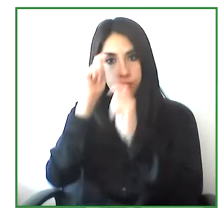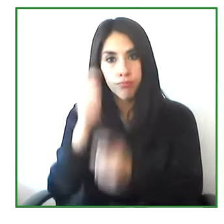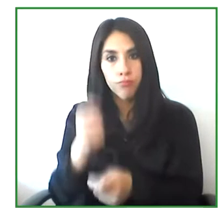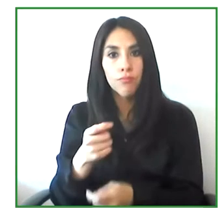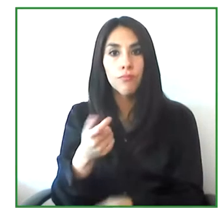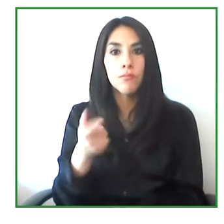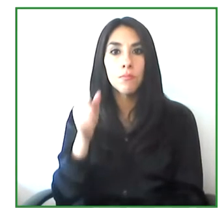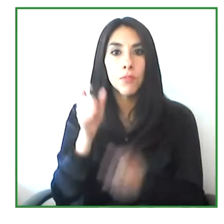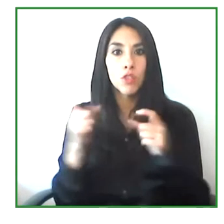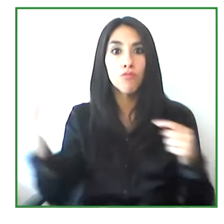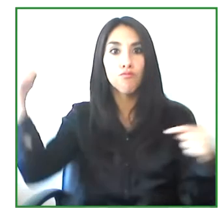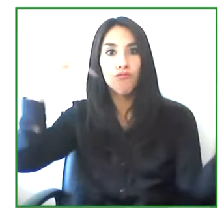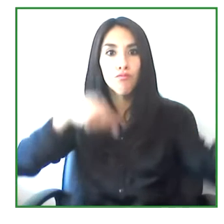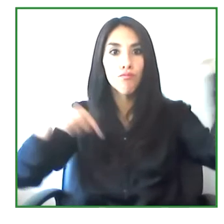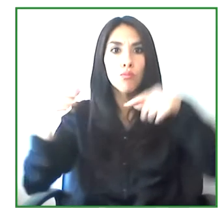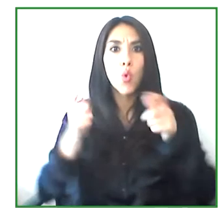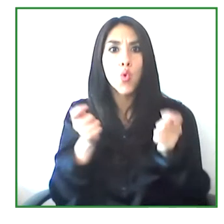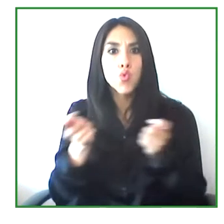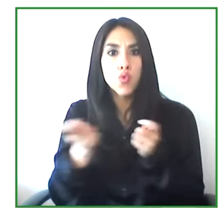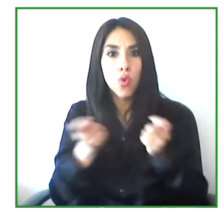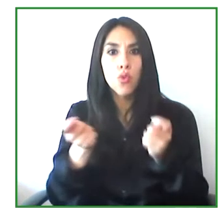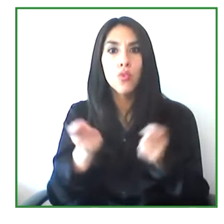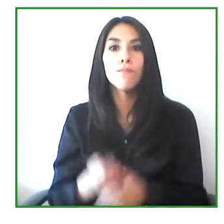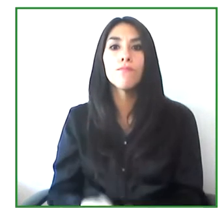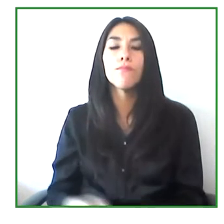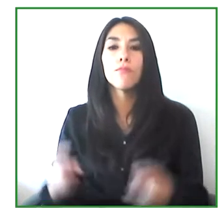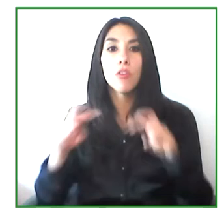moderating this conversation on ICT